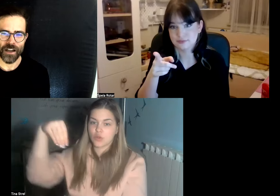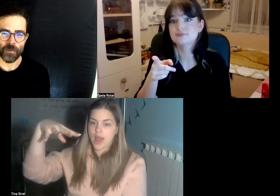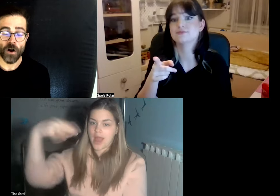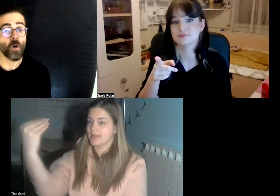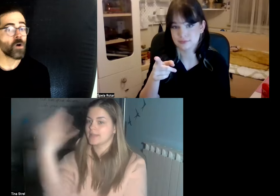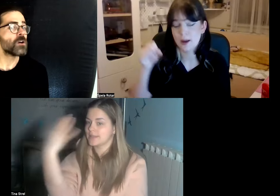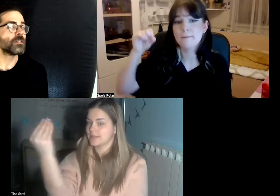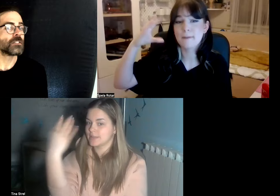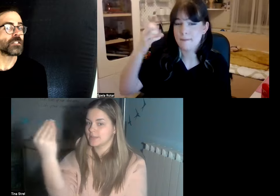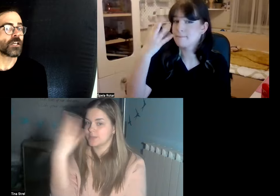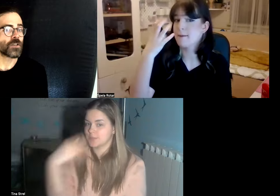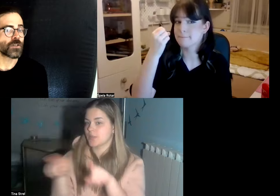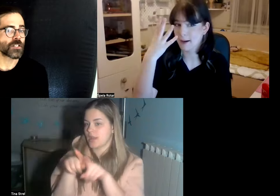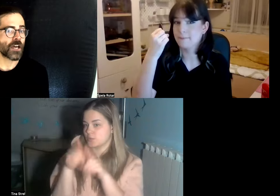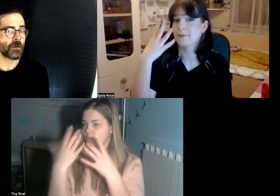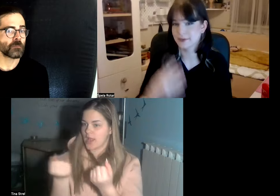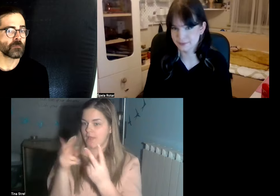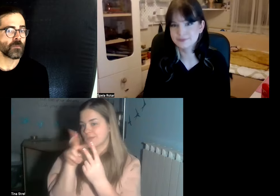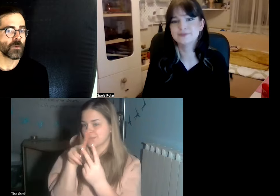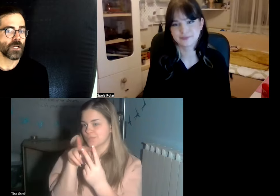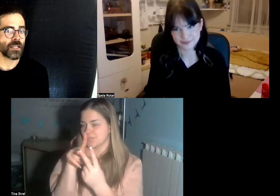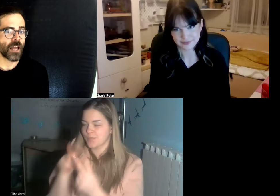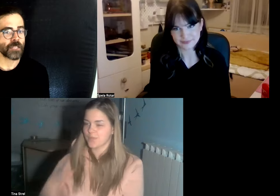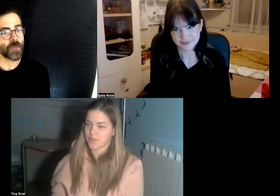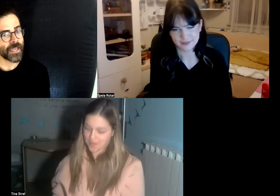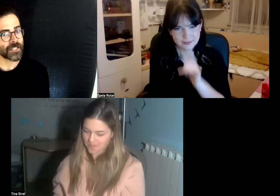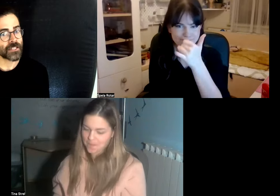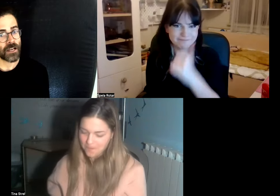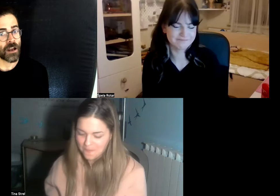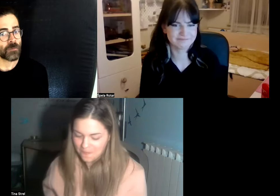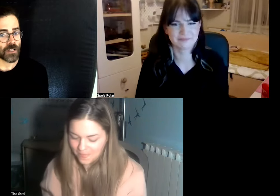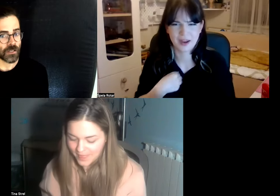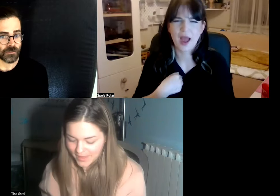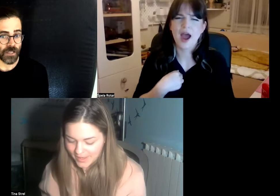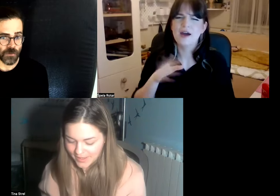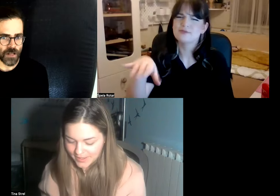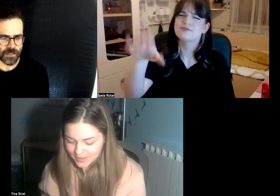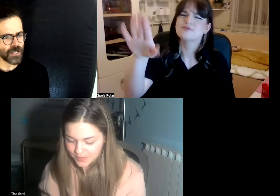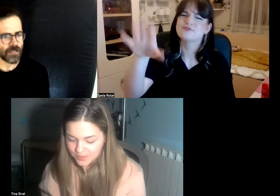or use some light based alarm clock that as well yeah that's true that's true